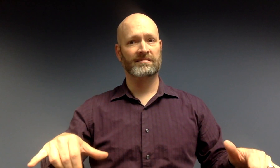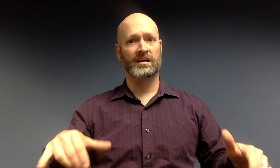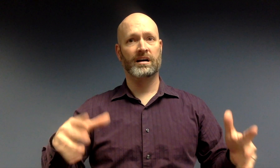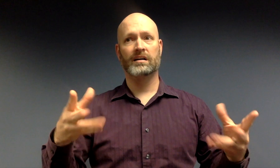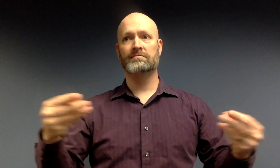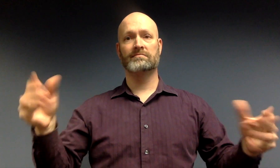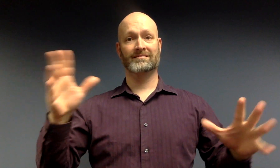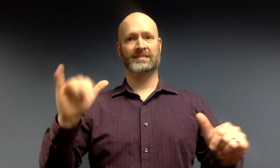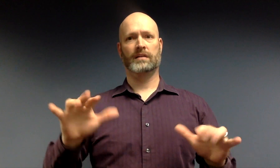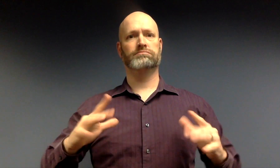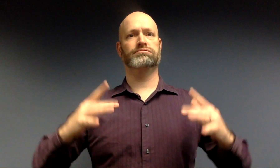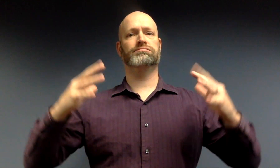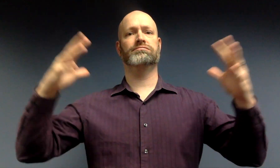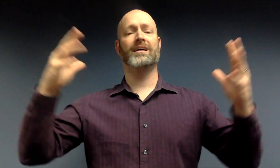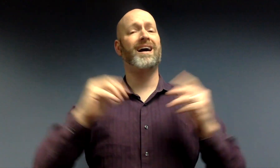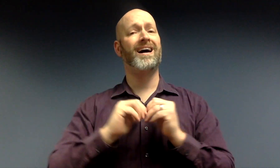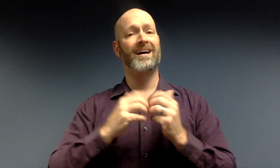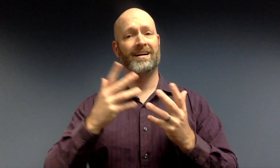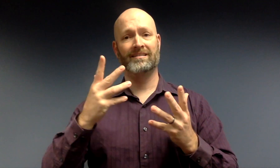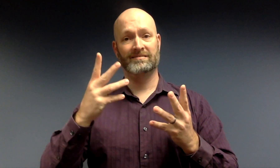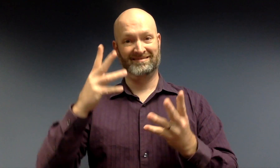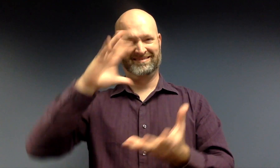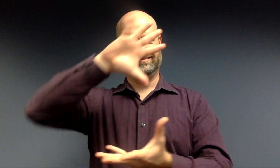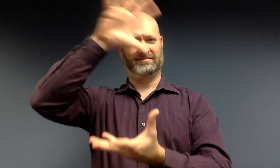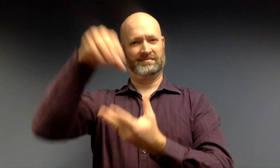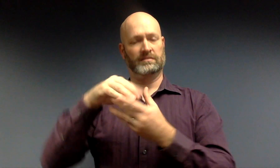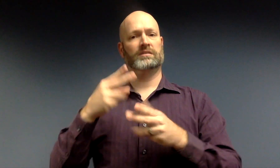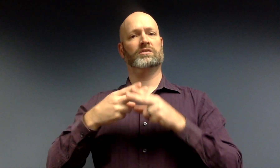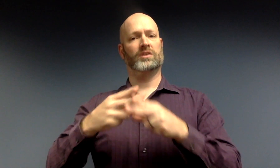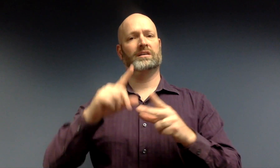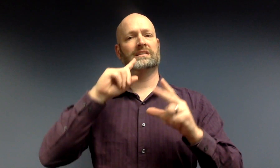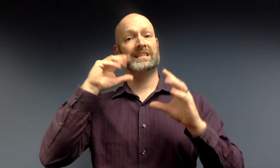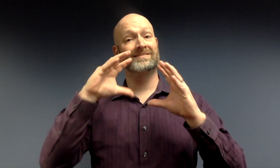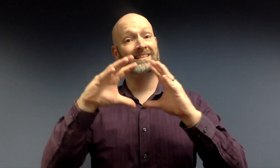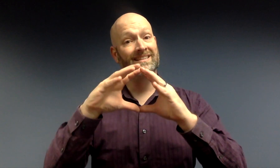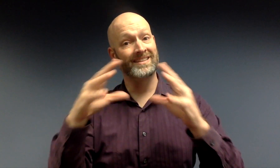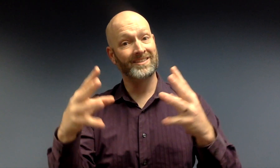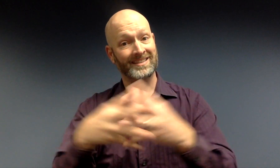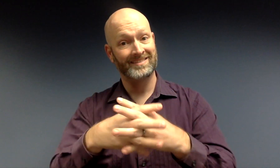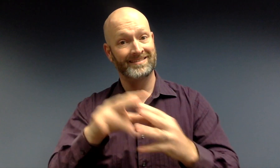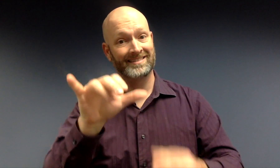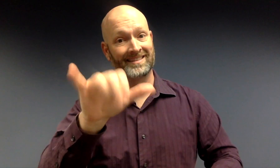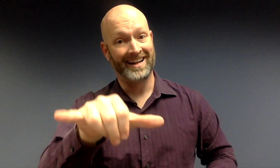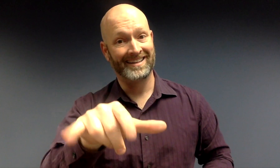All of this comprises the approach that we call the "Deaf Ecosystem."